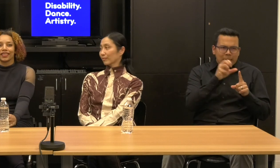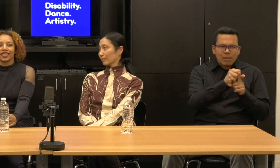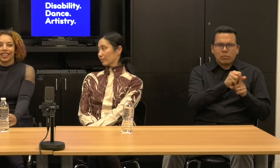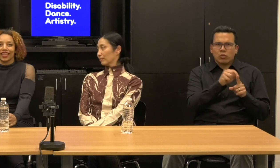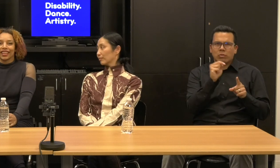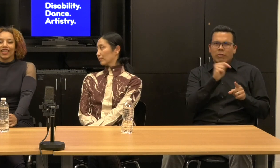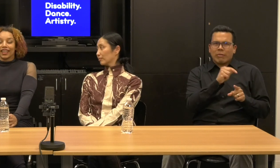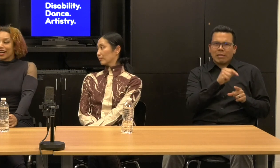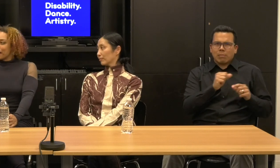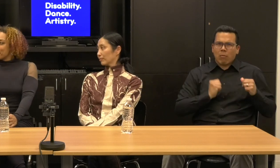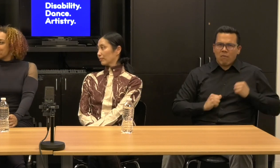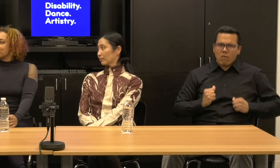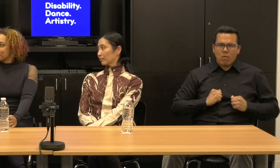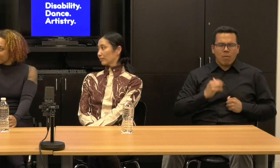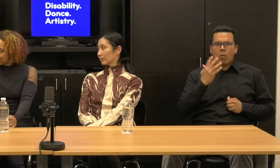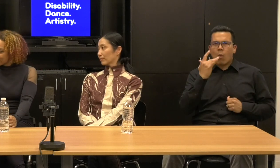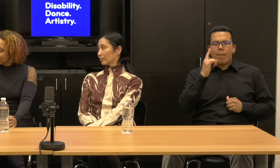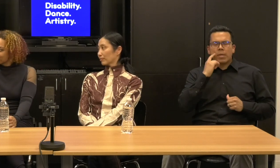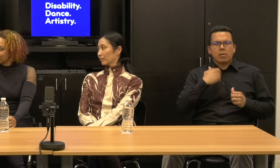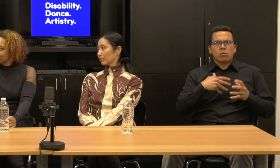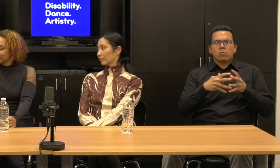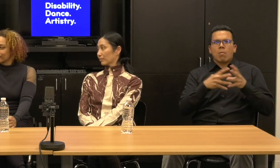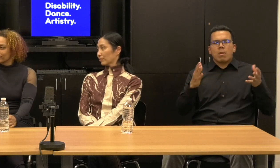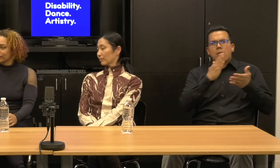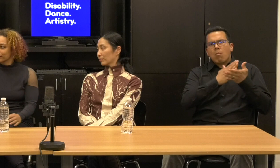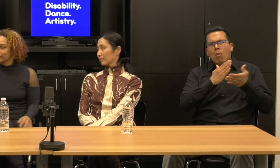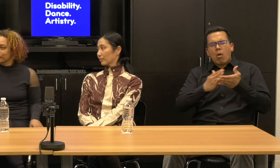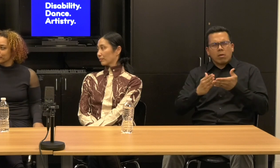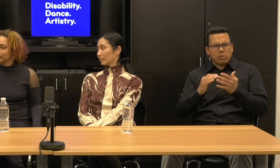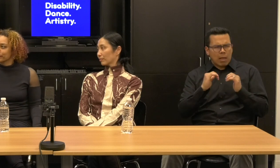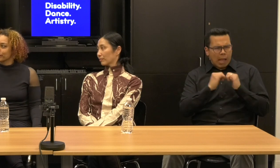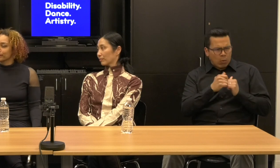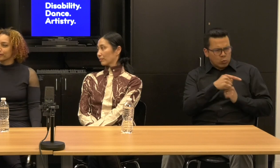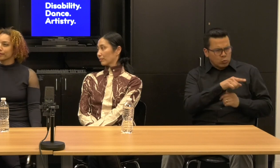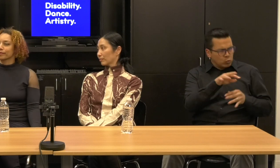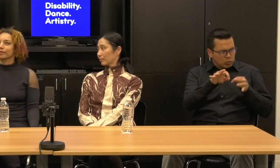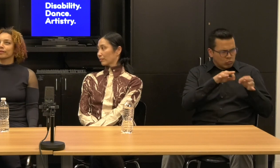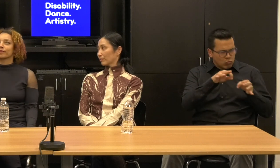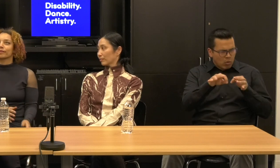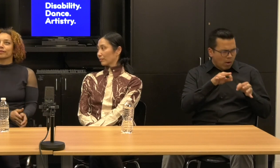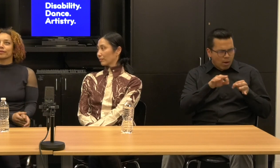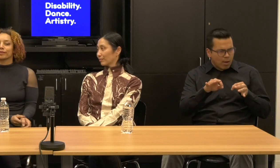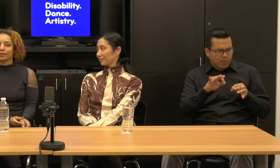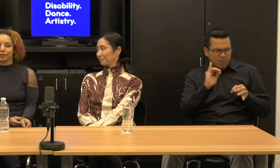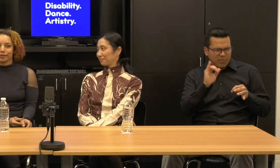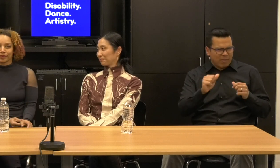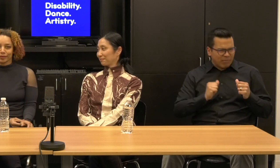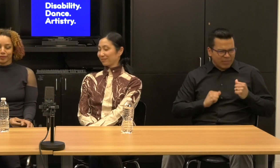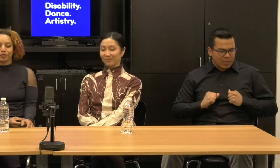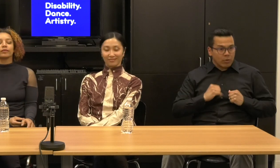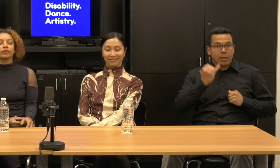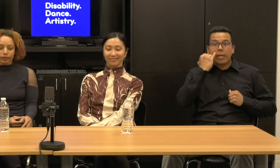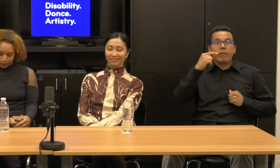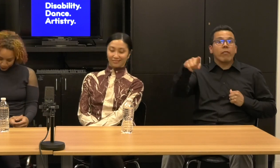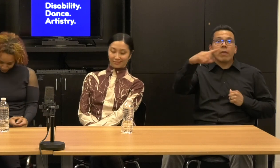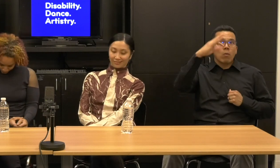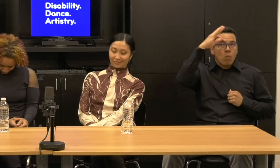to it. How would you describe it maybe for folks who don't know about it?